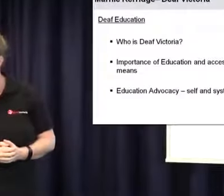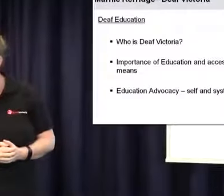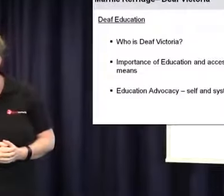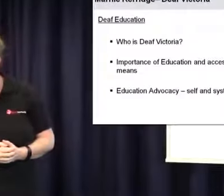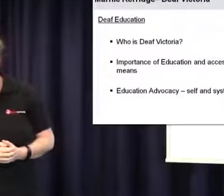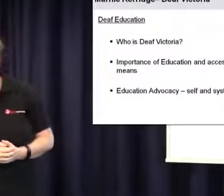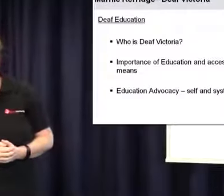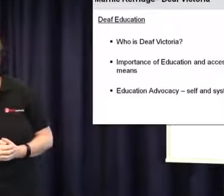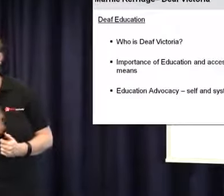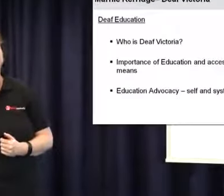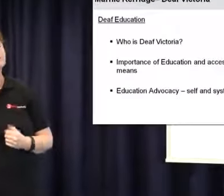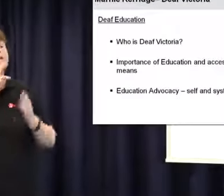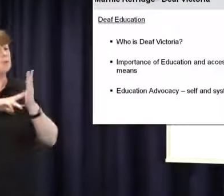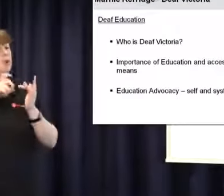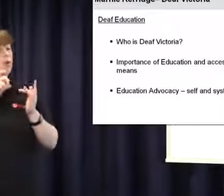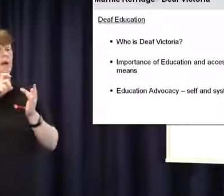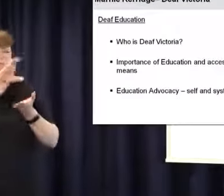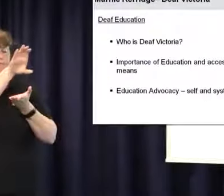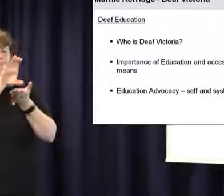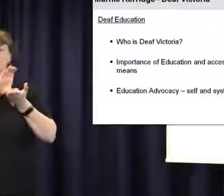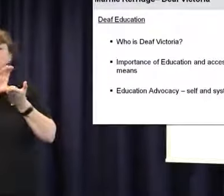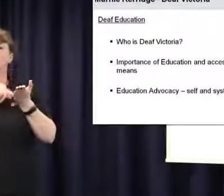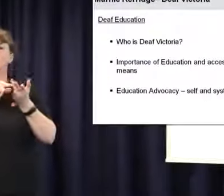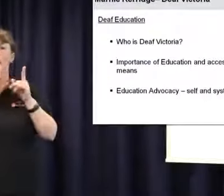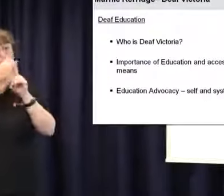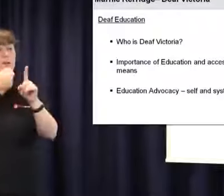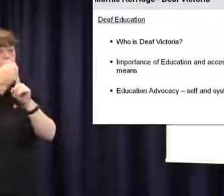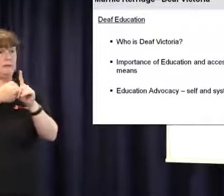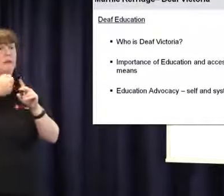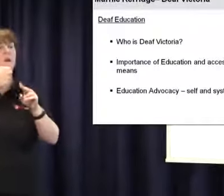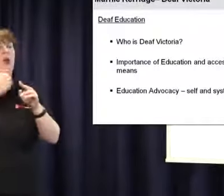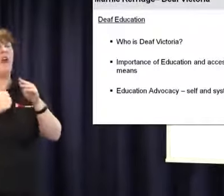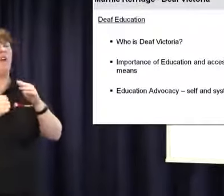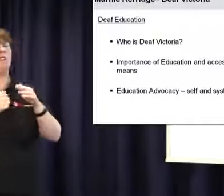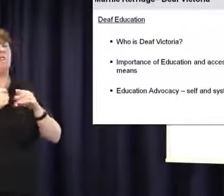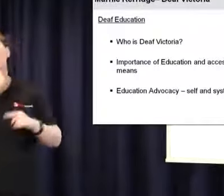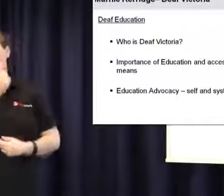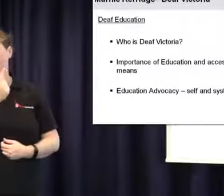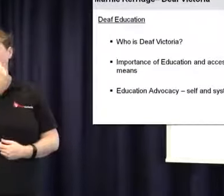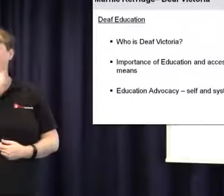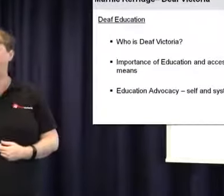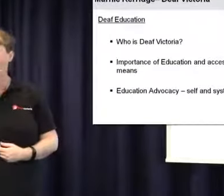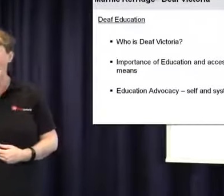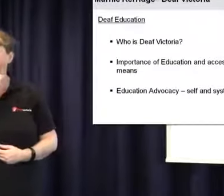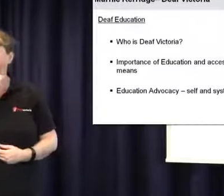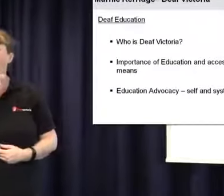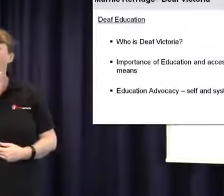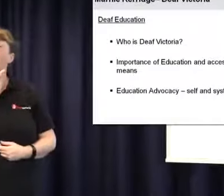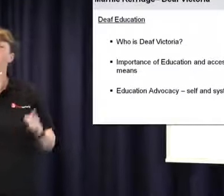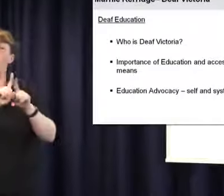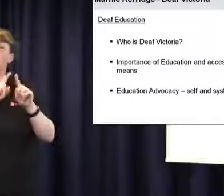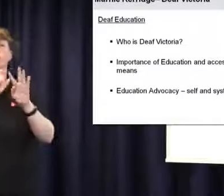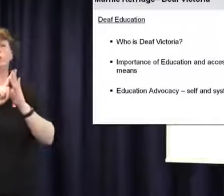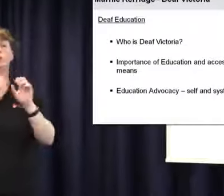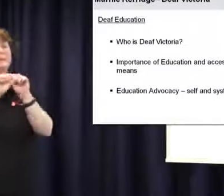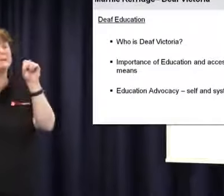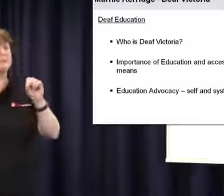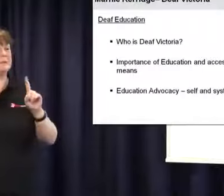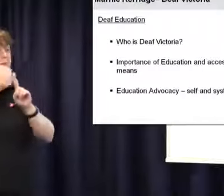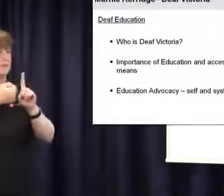other people do. Deaf Victoria is funded to provide advocacy, individual advocacy as well